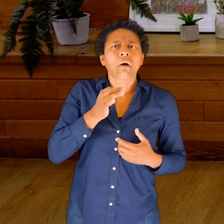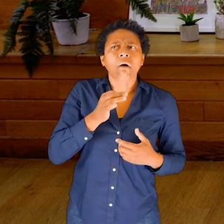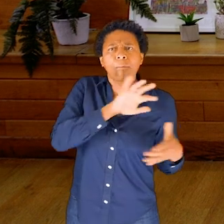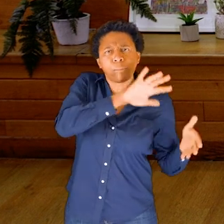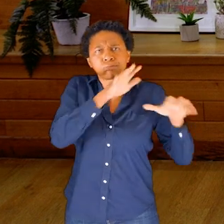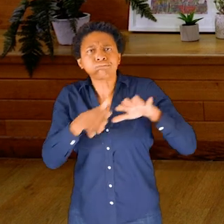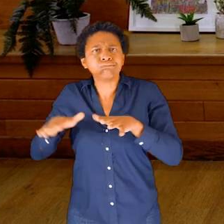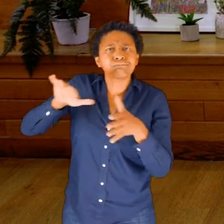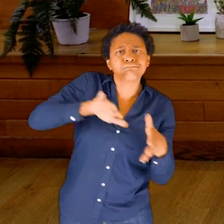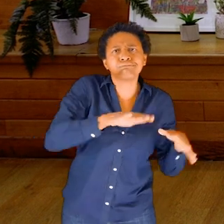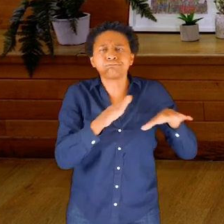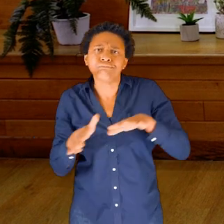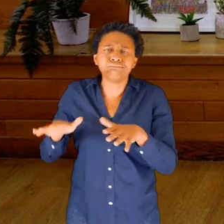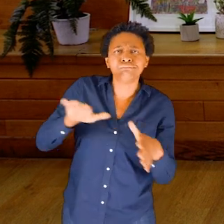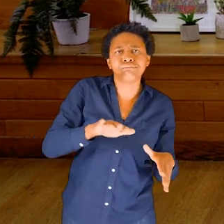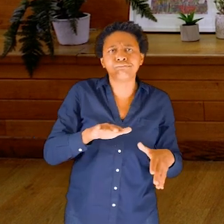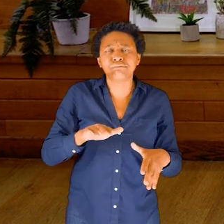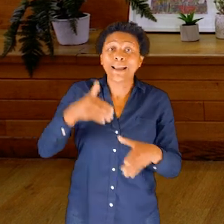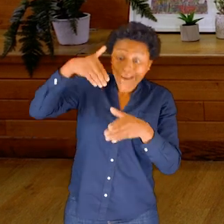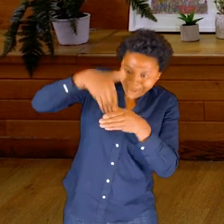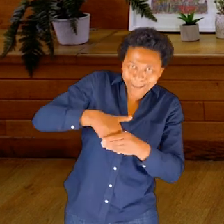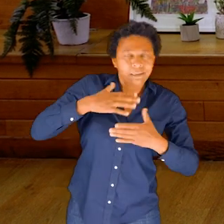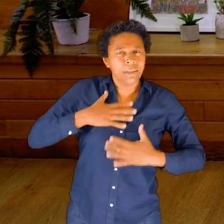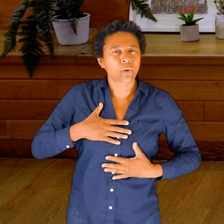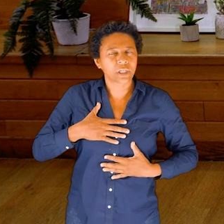And we’re going to move into some other areas in the body which might feel a bit